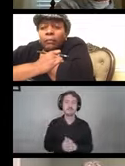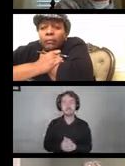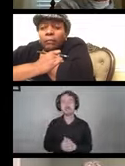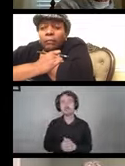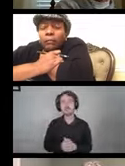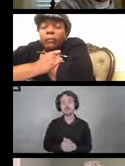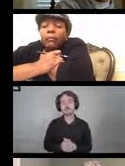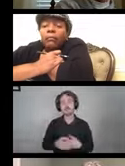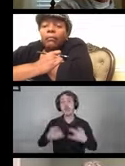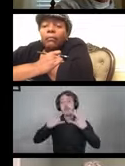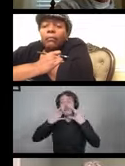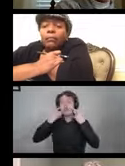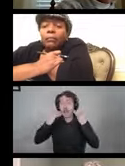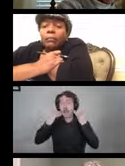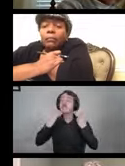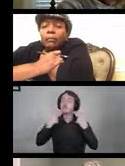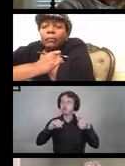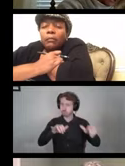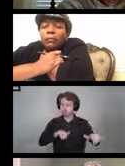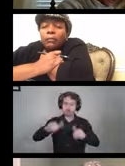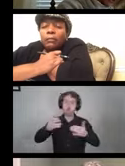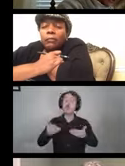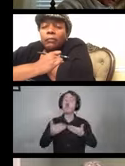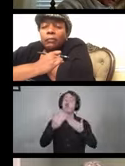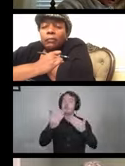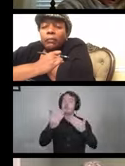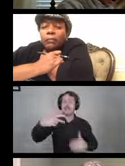Masks are the frequently recommended PPE.